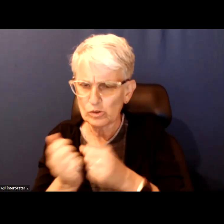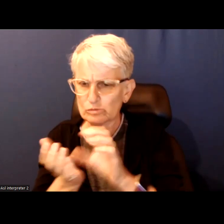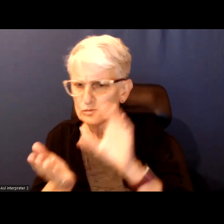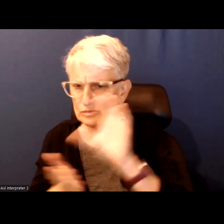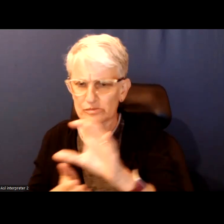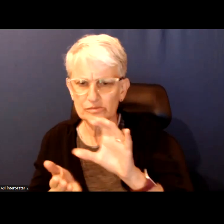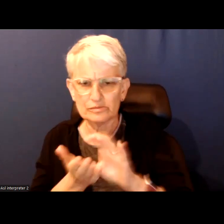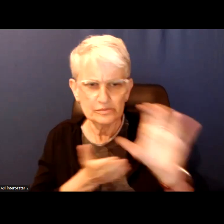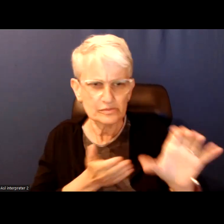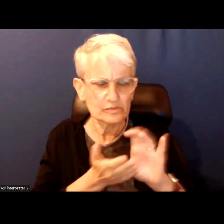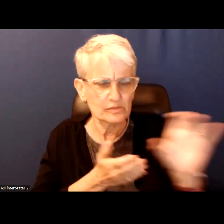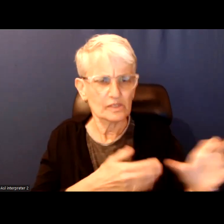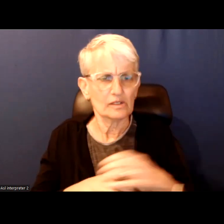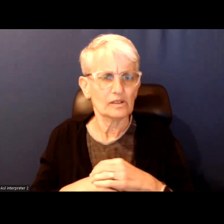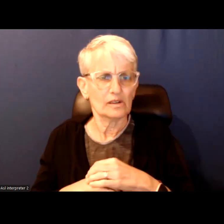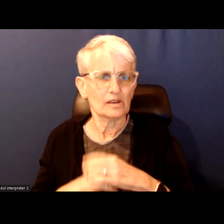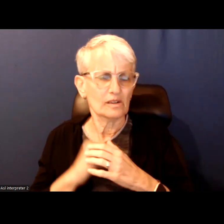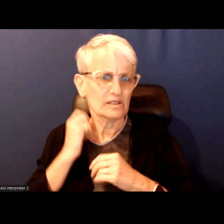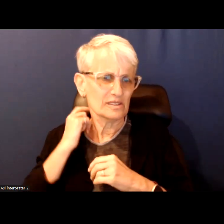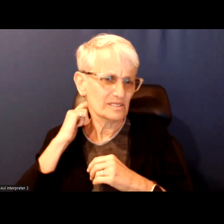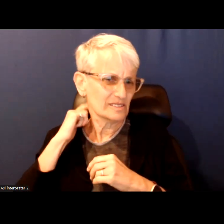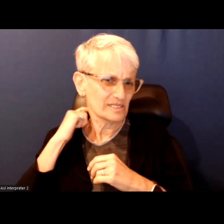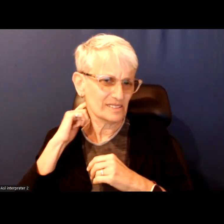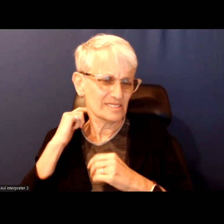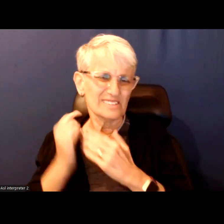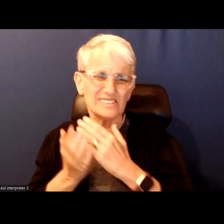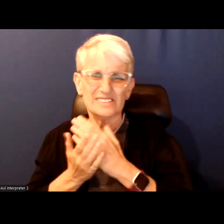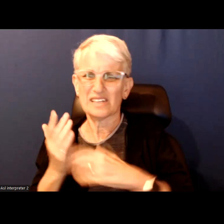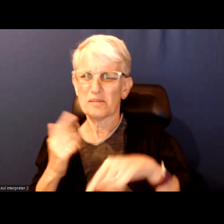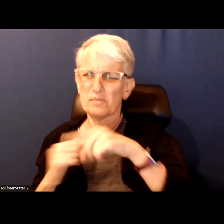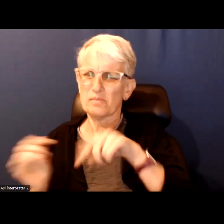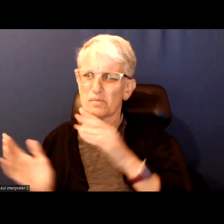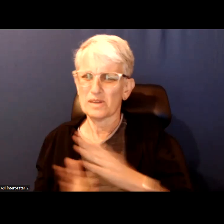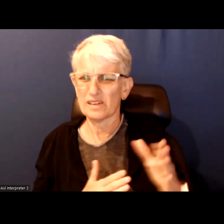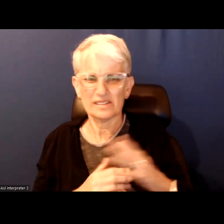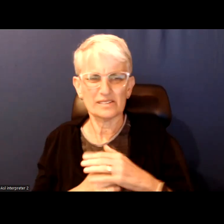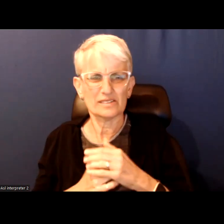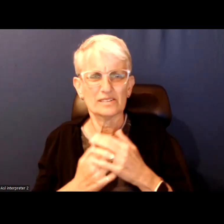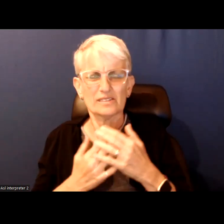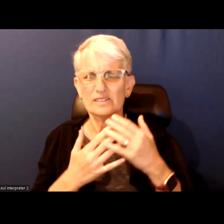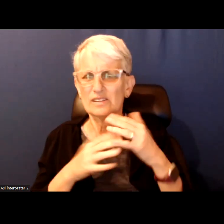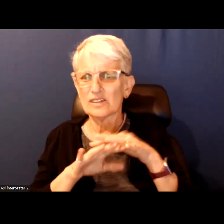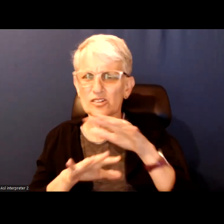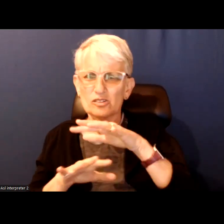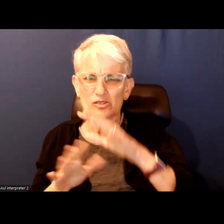I have seen plans where there is you know integrating streams of funding from federal